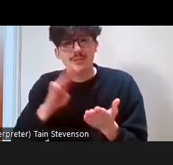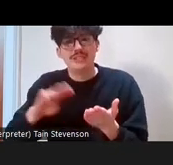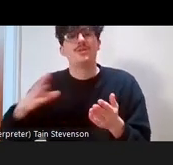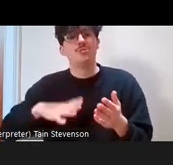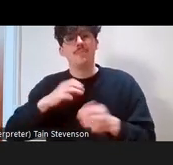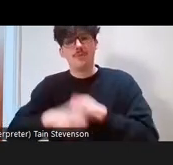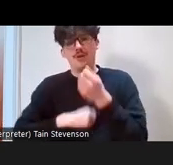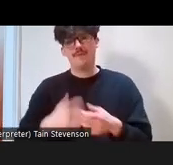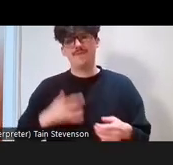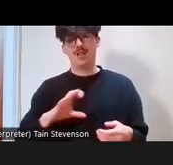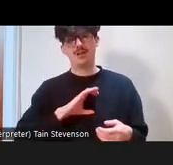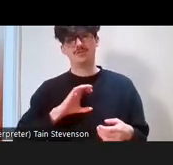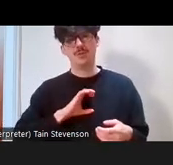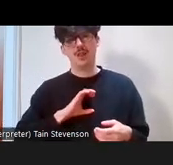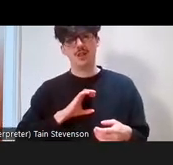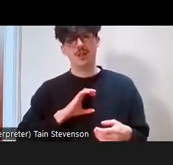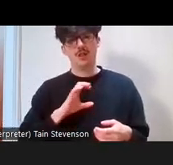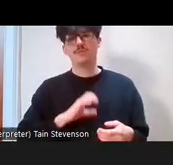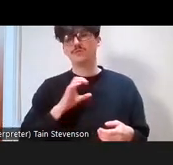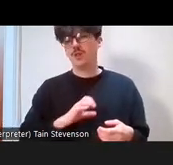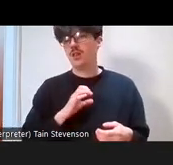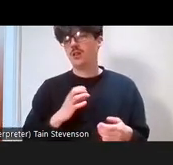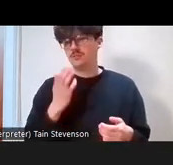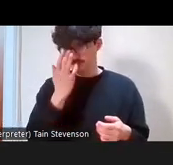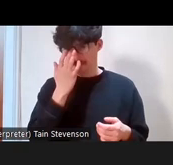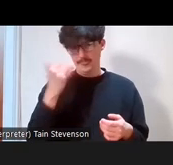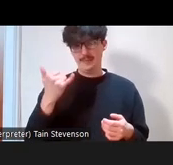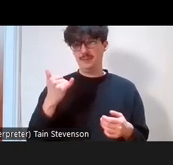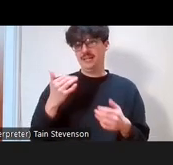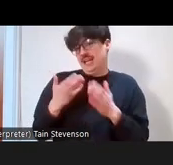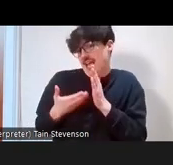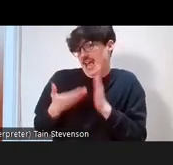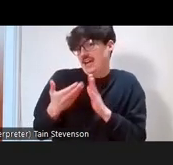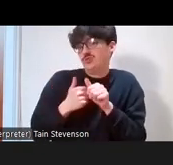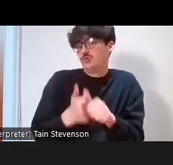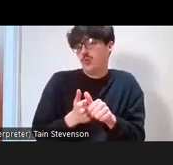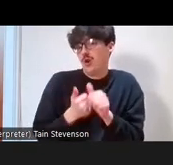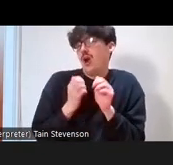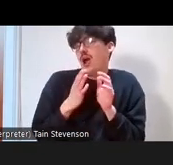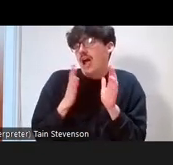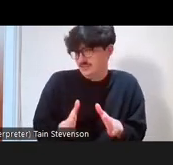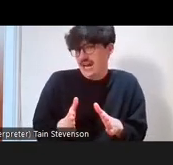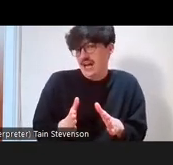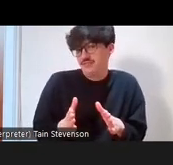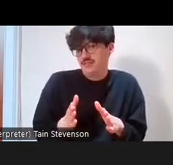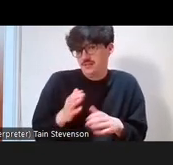you are in your life you, might need additional support to feel comfortable. So,